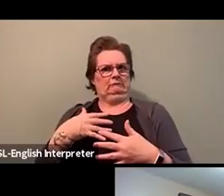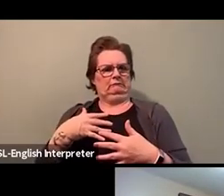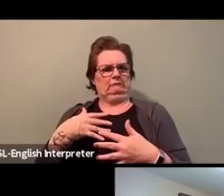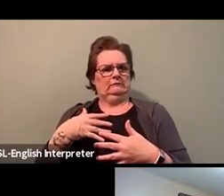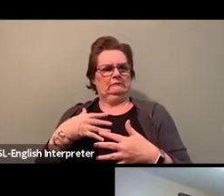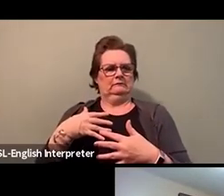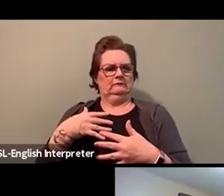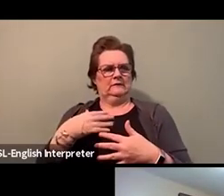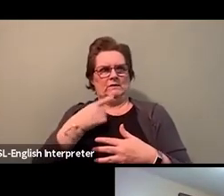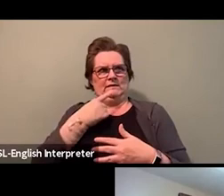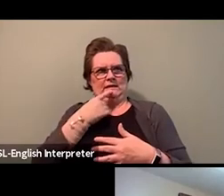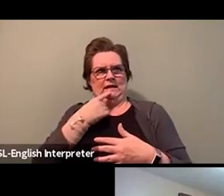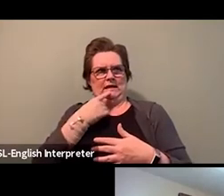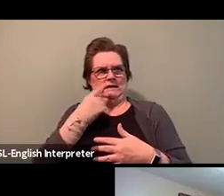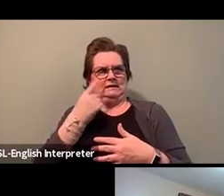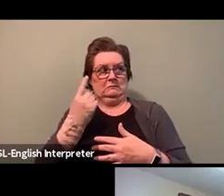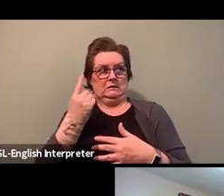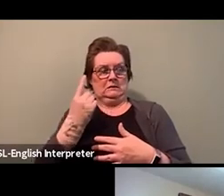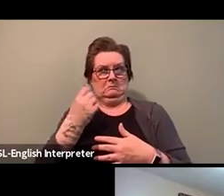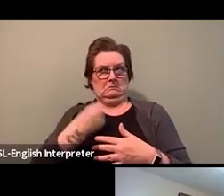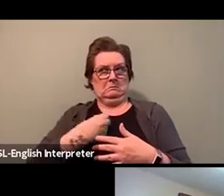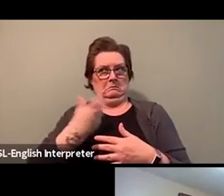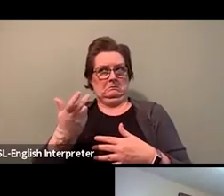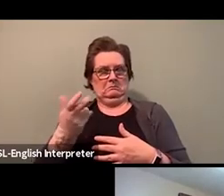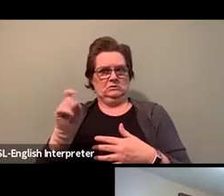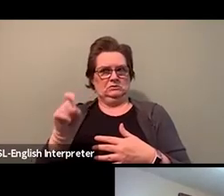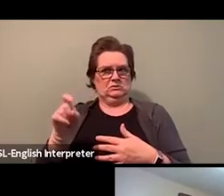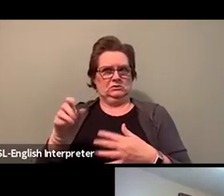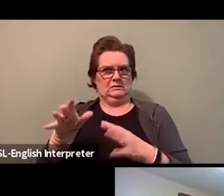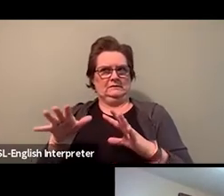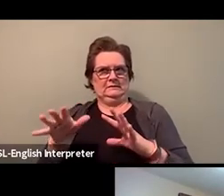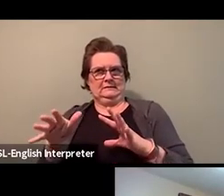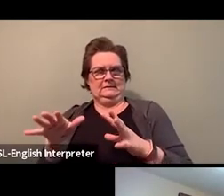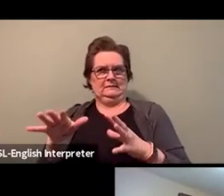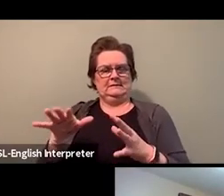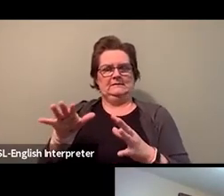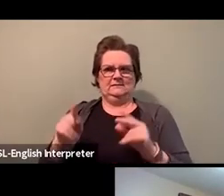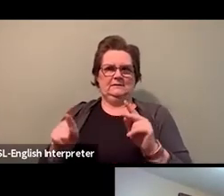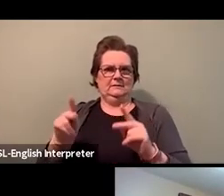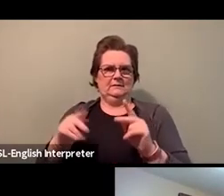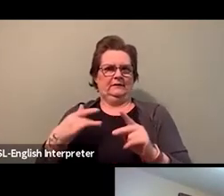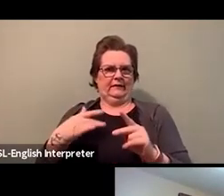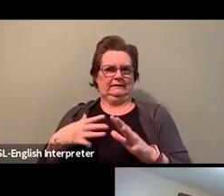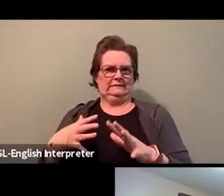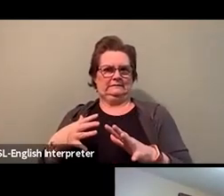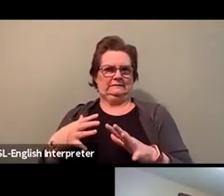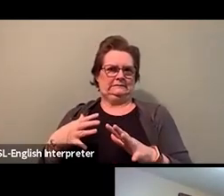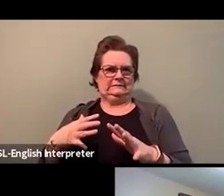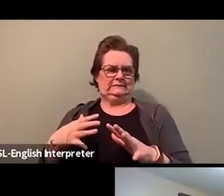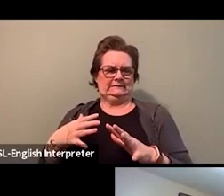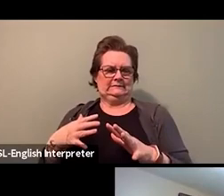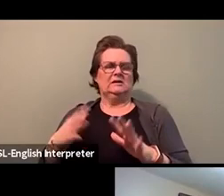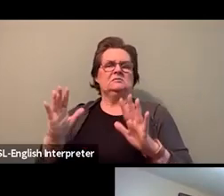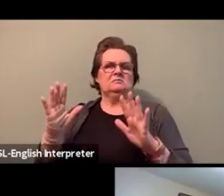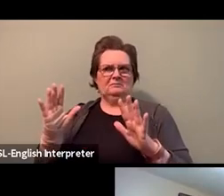And in someone's like hotel room and the corner and the side and the back and the underground.